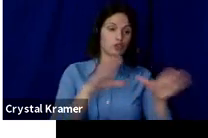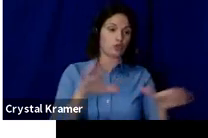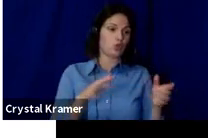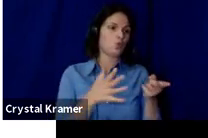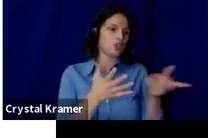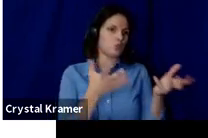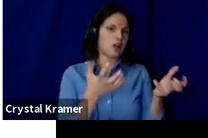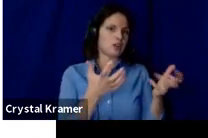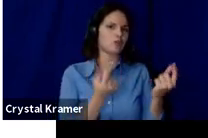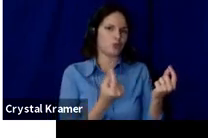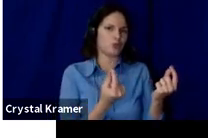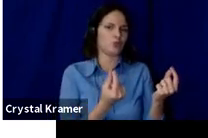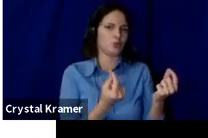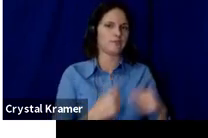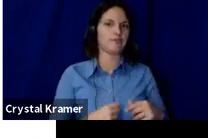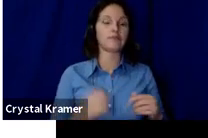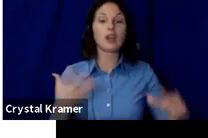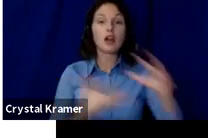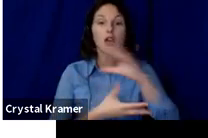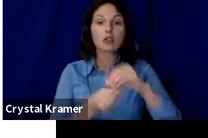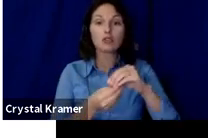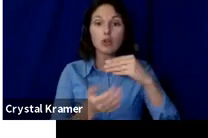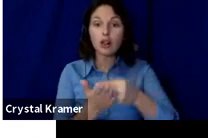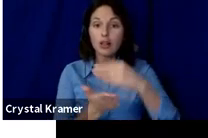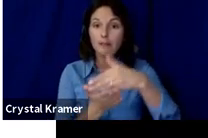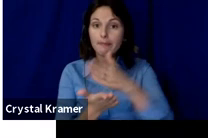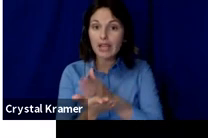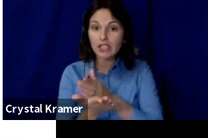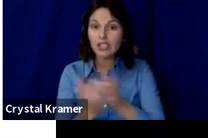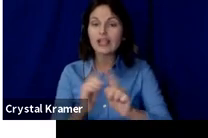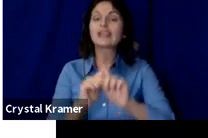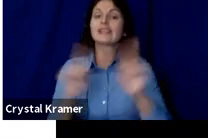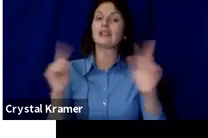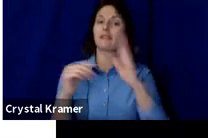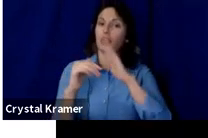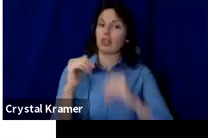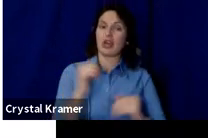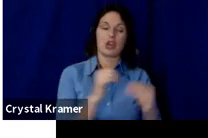Your total budget is different from your crowdfunding campaign goal.